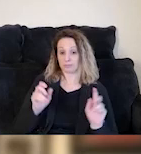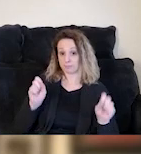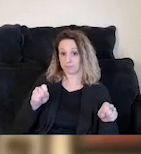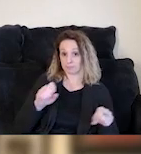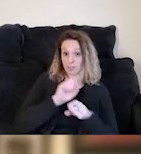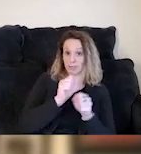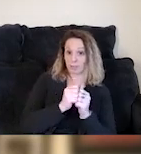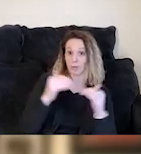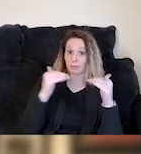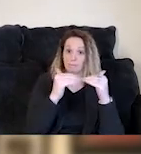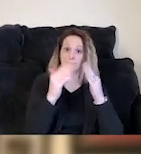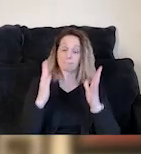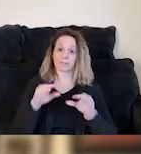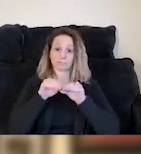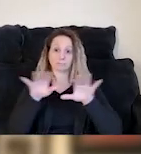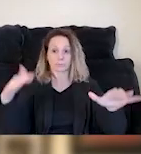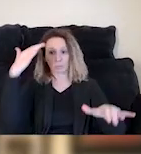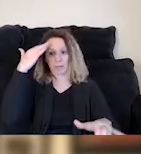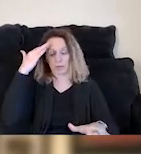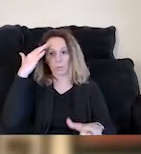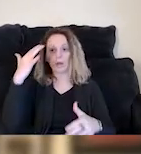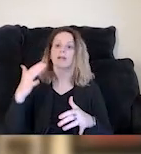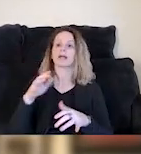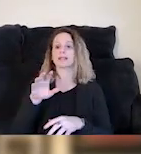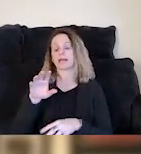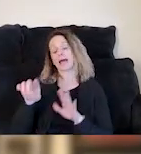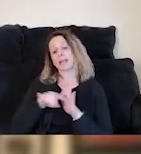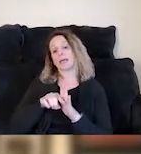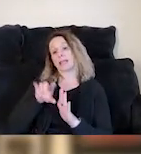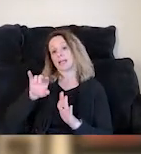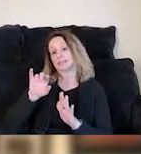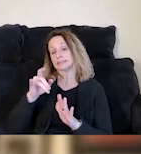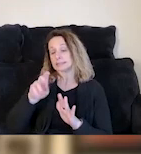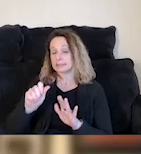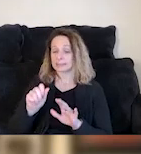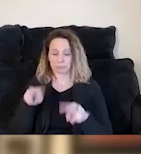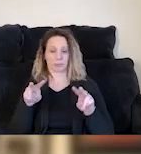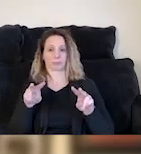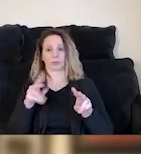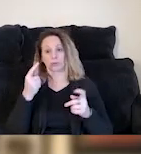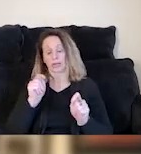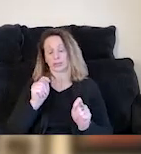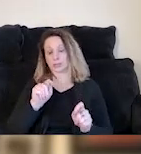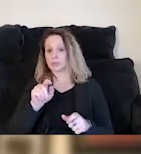with their peers to spread awareness and combat stigma around what it means to have one or both of your parents incarcerated.